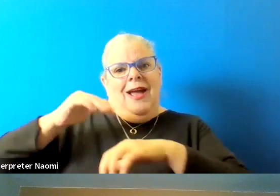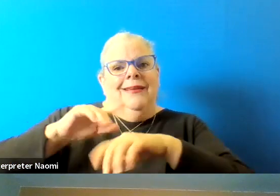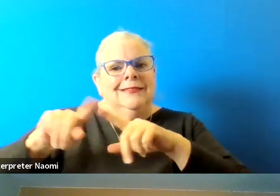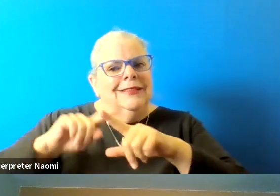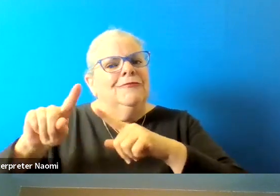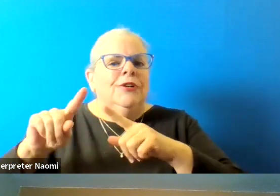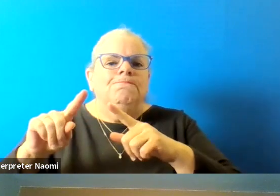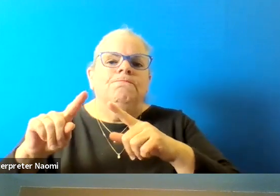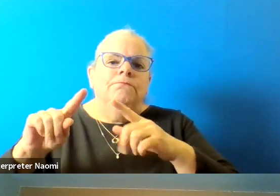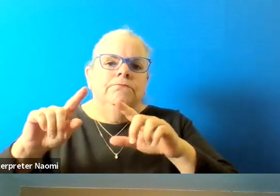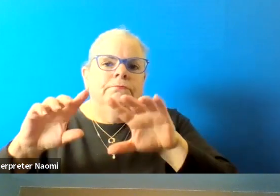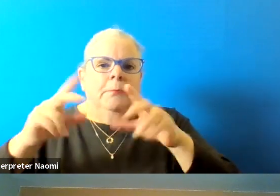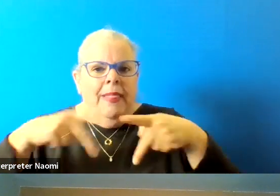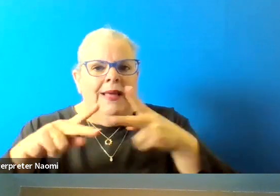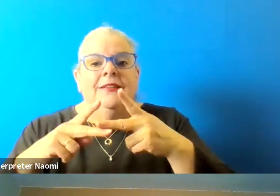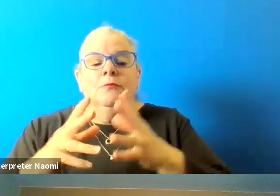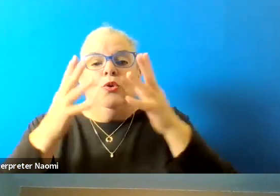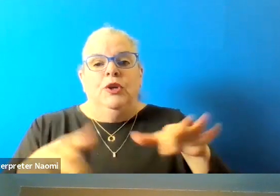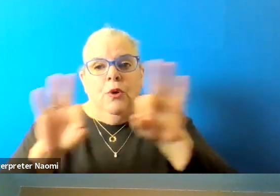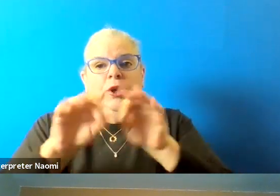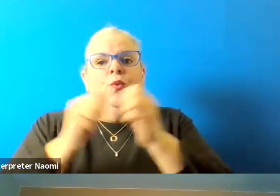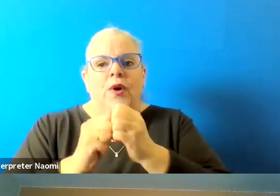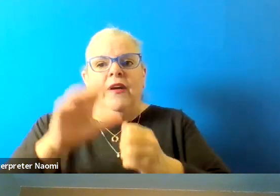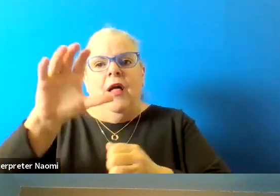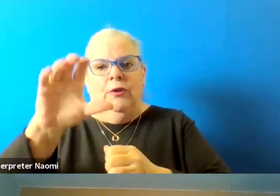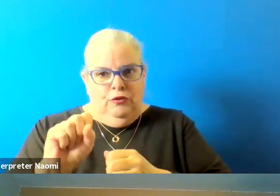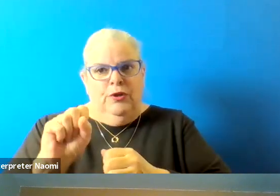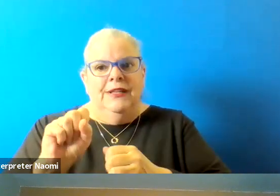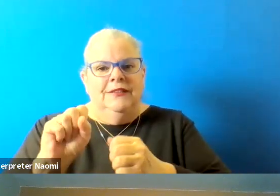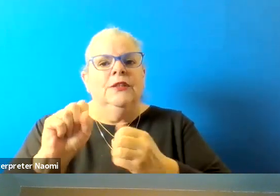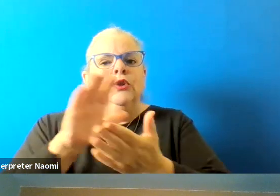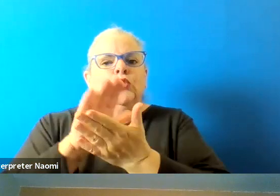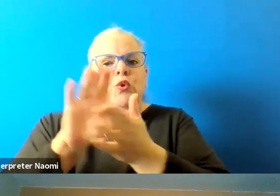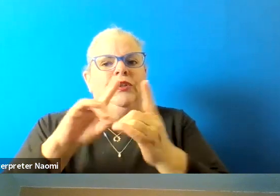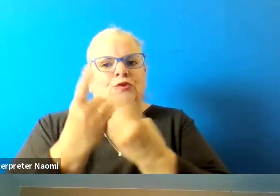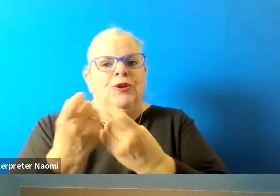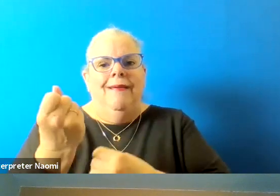Most importantly, with Colorado Springs School District 11 Board of Education.